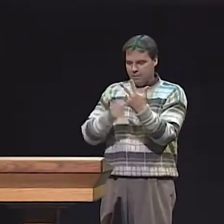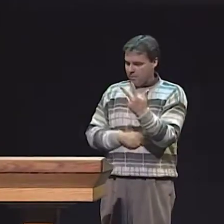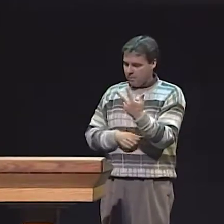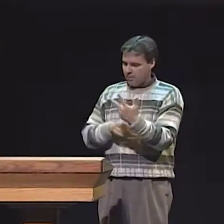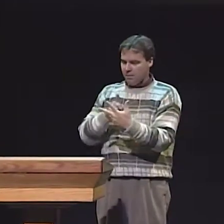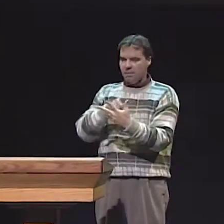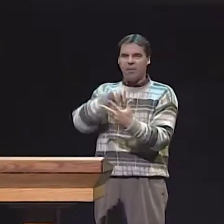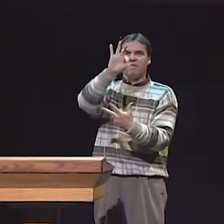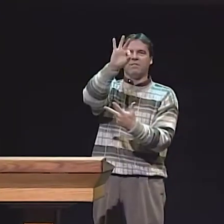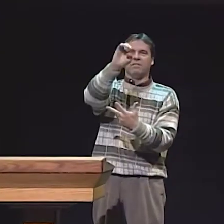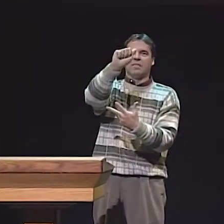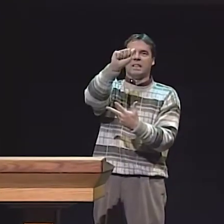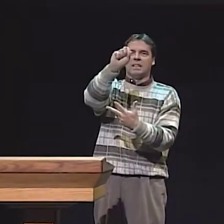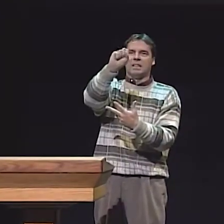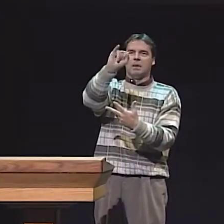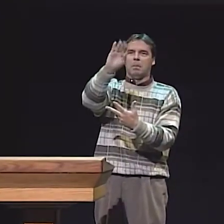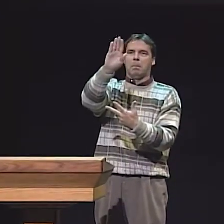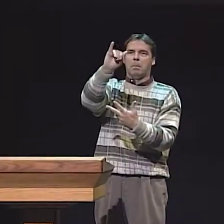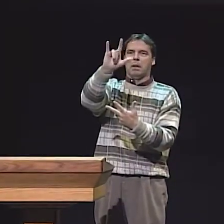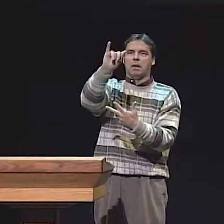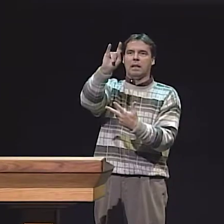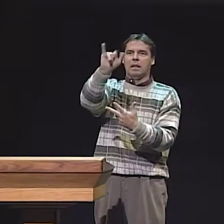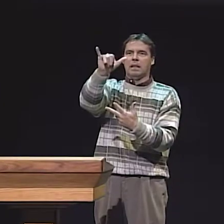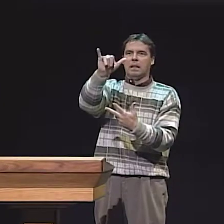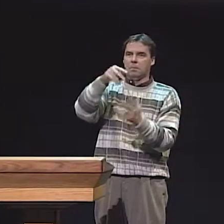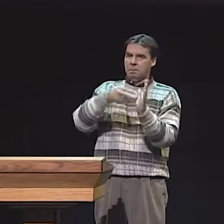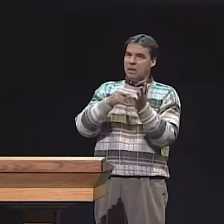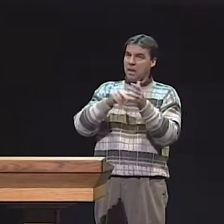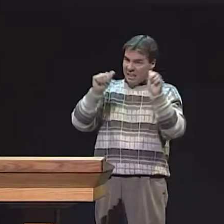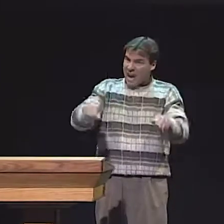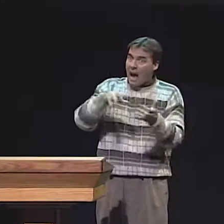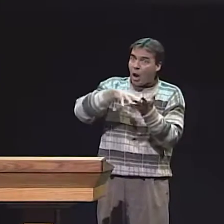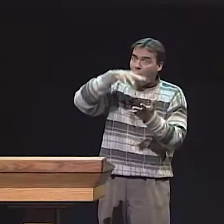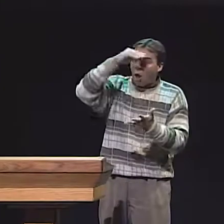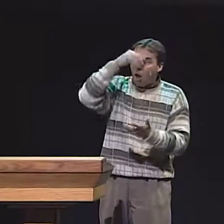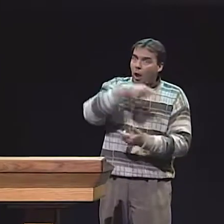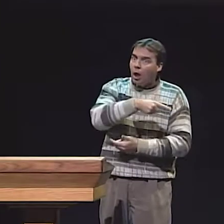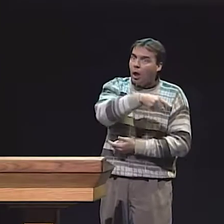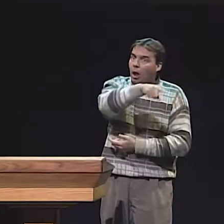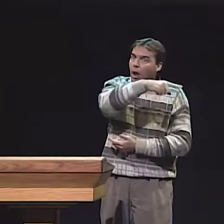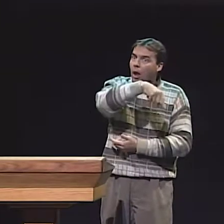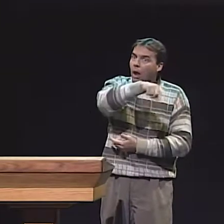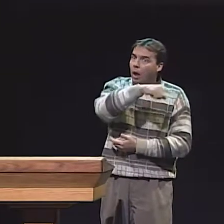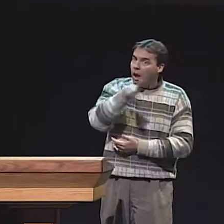SO, WE HAD 3 SETS OF QUESTIONS. ONE QUESTION ABOUT THE FEASIBILITY OF THIS--